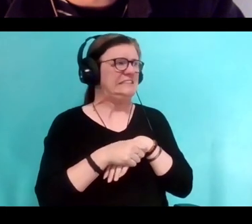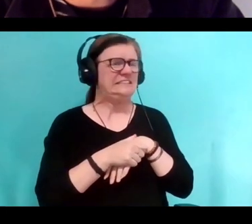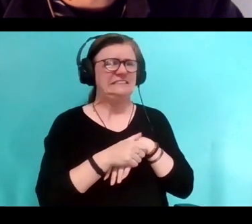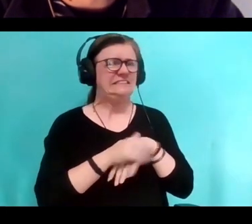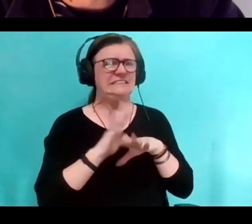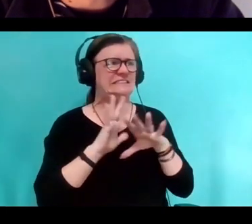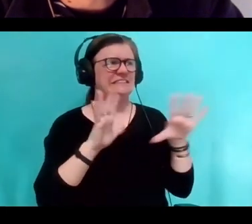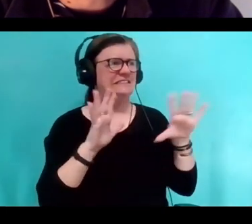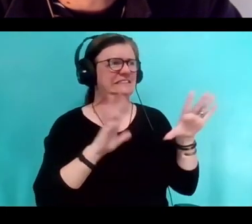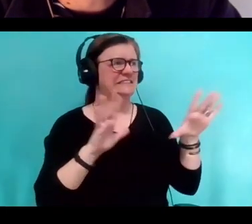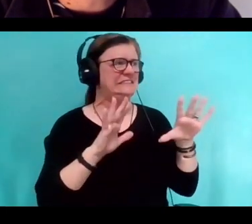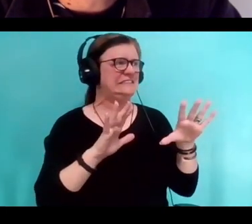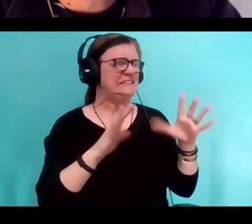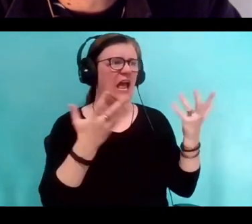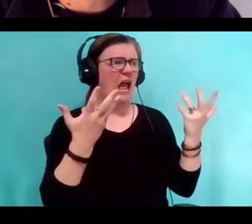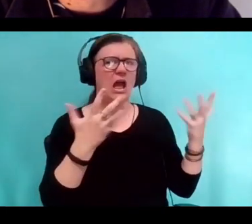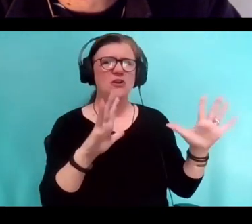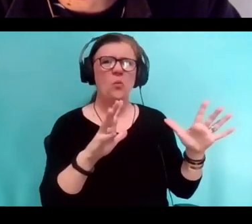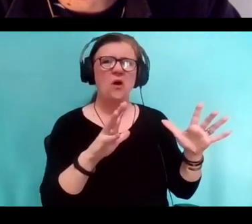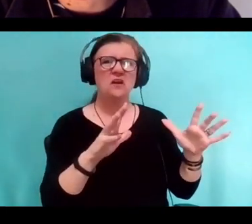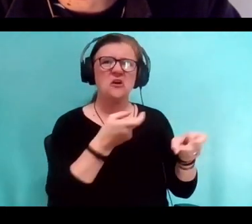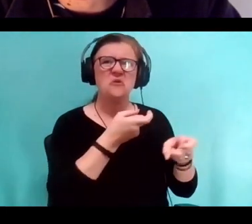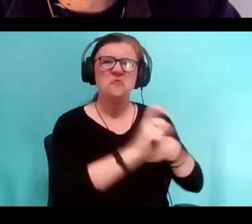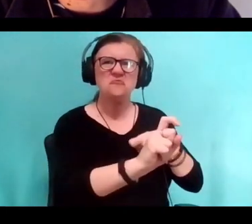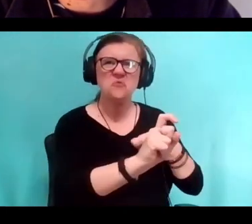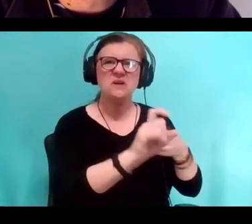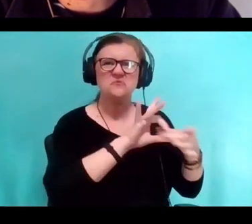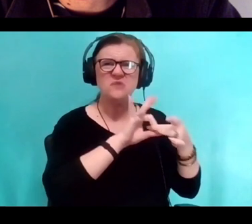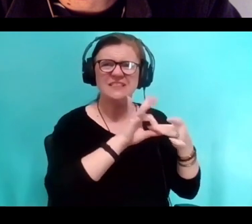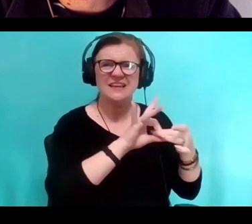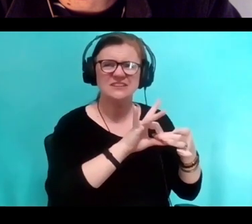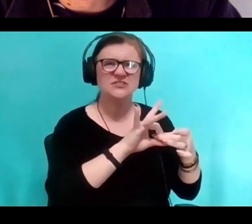I thought don't leave ash in your wake. Don't burn people,